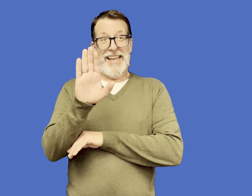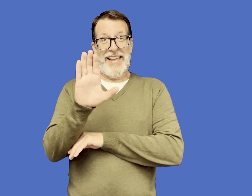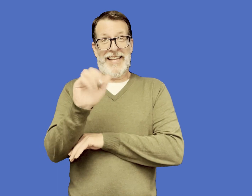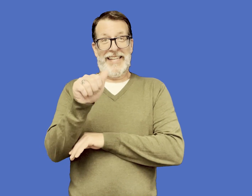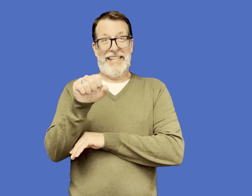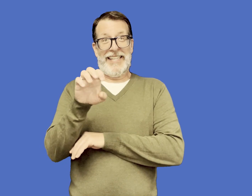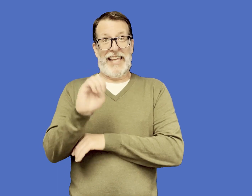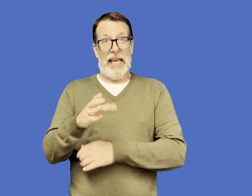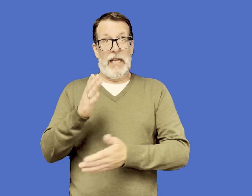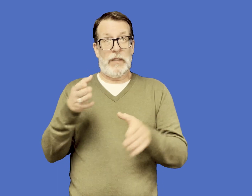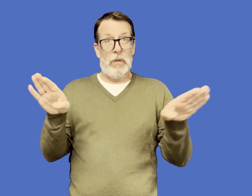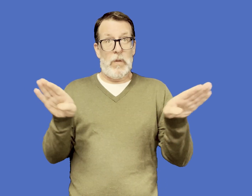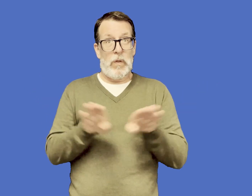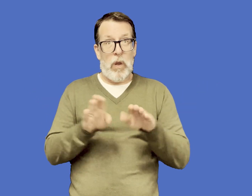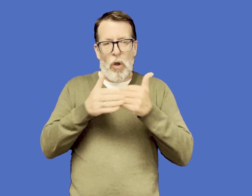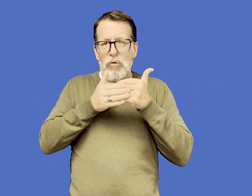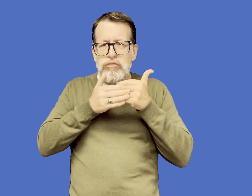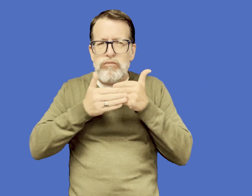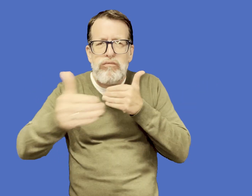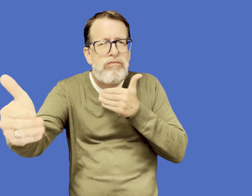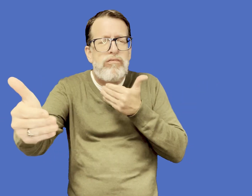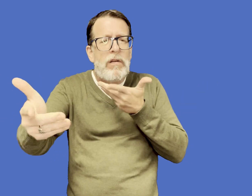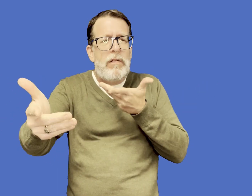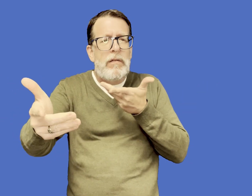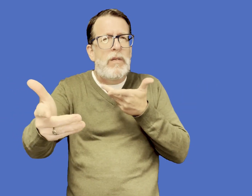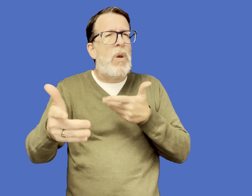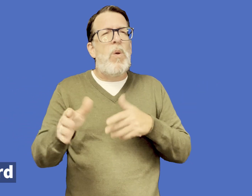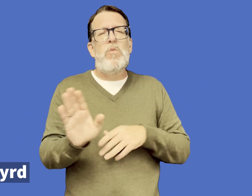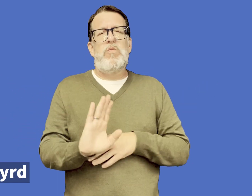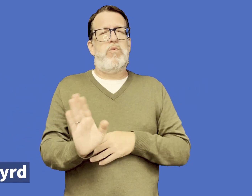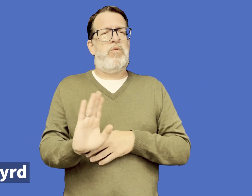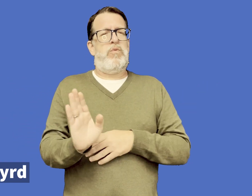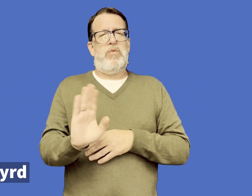When your case is closed, you can always reach out to OOD for help again.